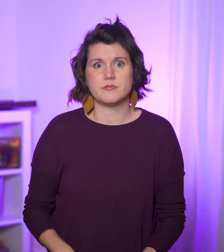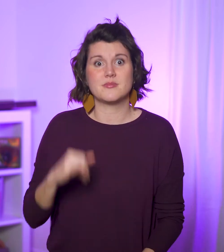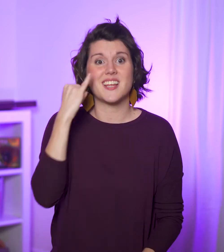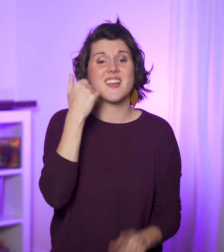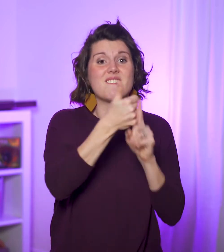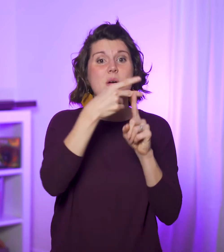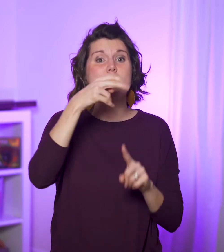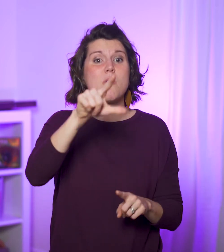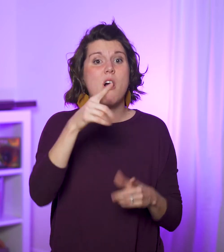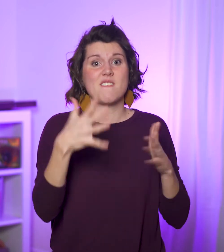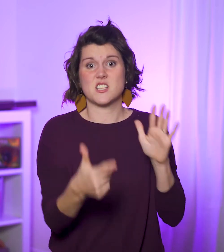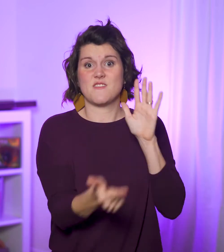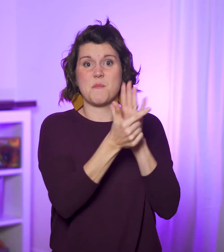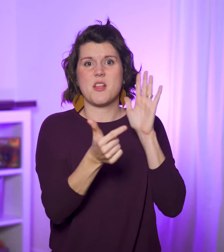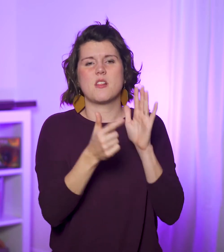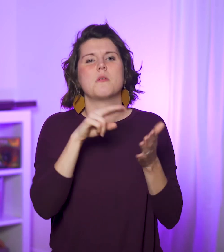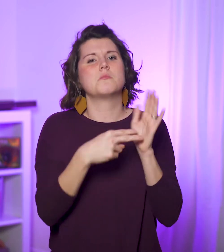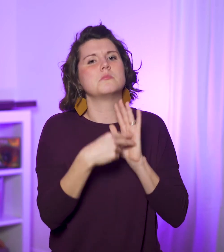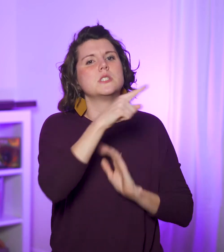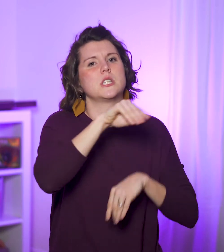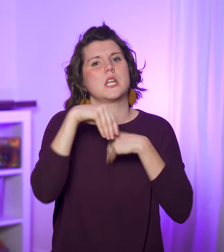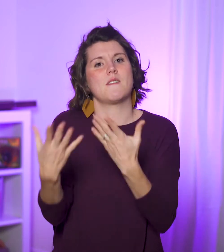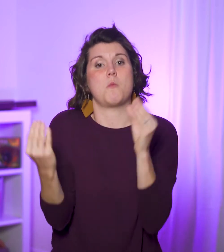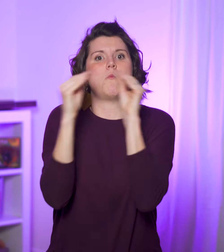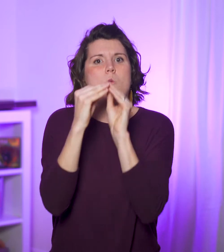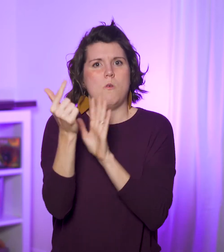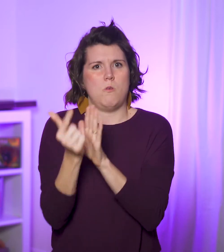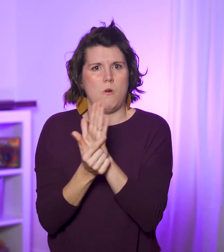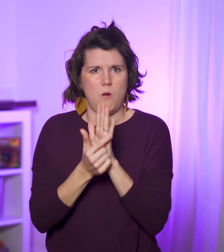If Paul had forbidden it, he’d just be flipping the law on them;